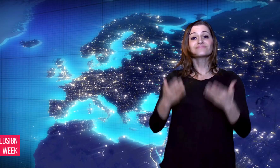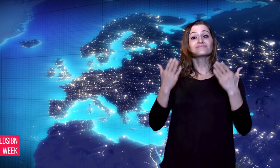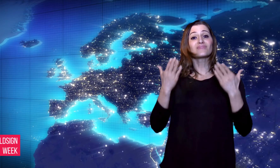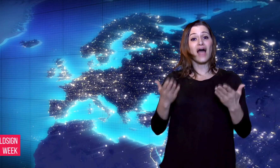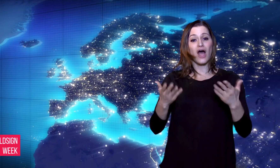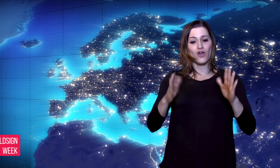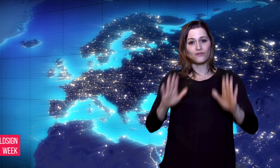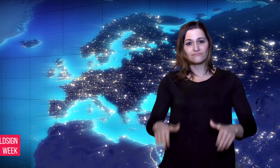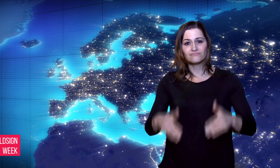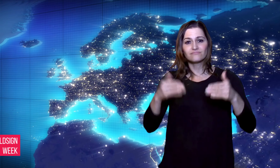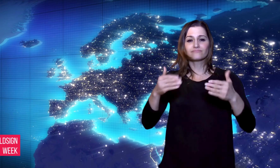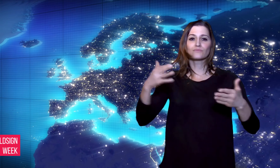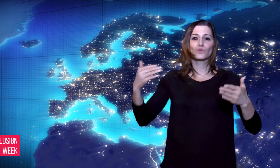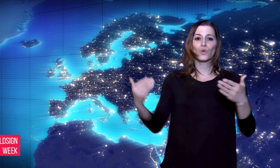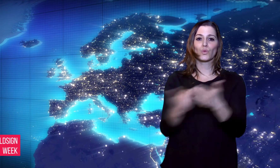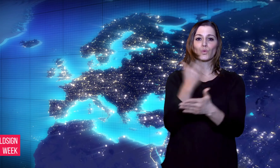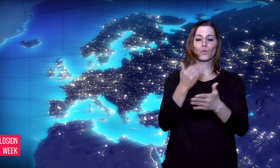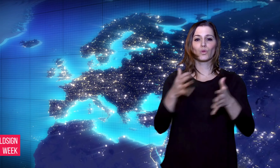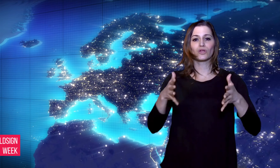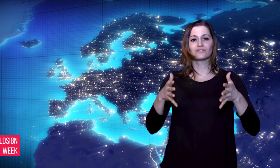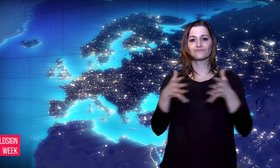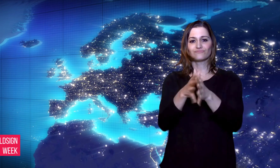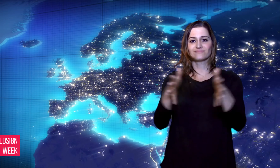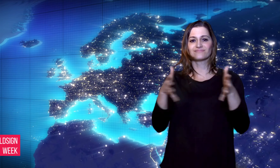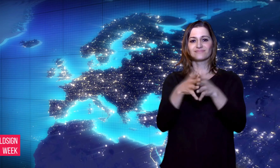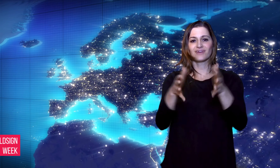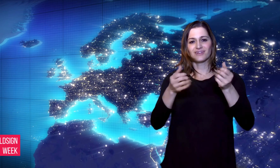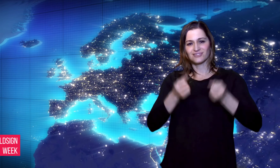Now, let’s go to next story.